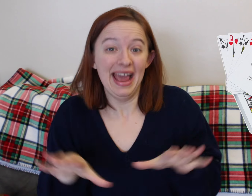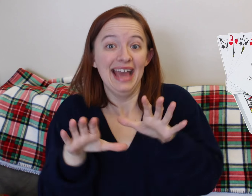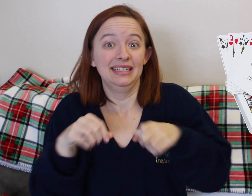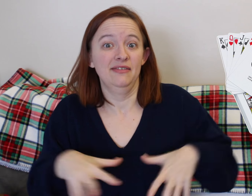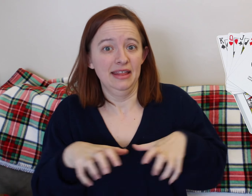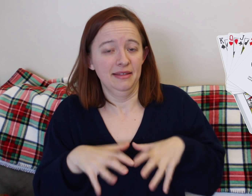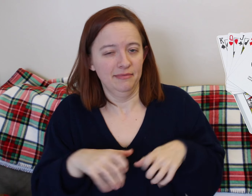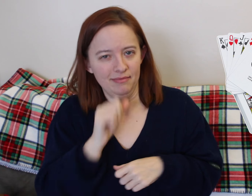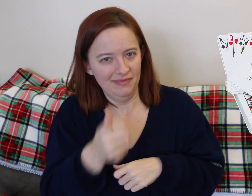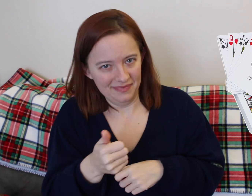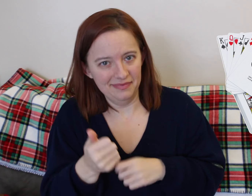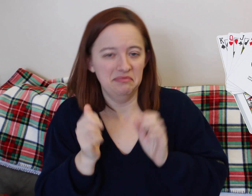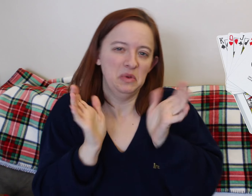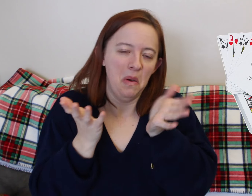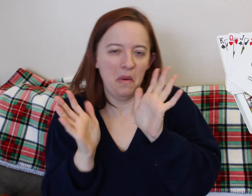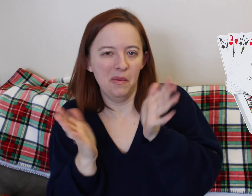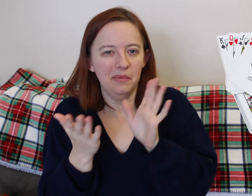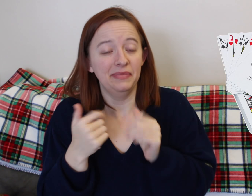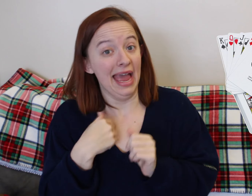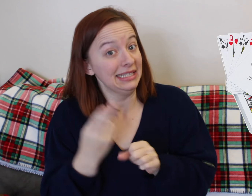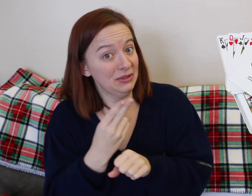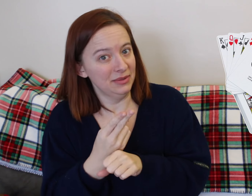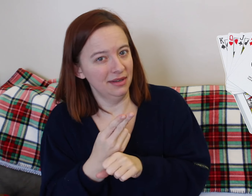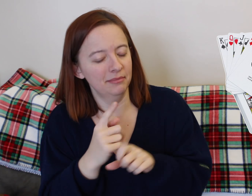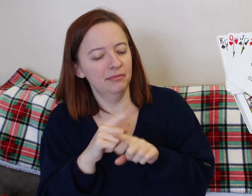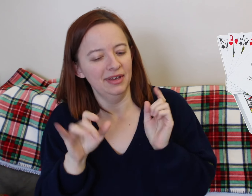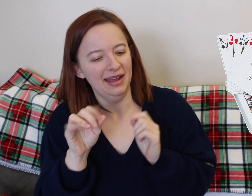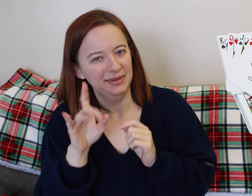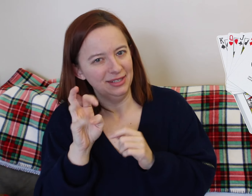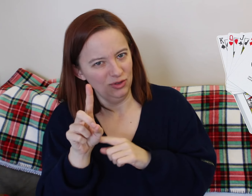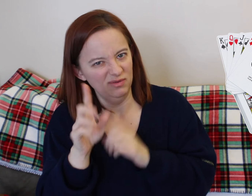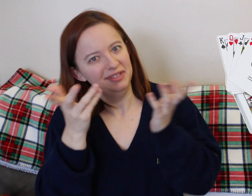However, I would only bring them again if you're going to be induced.